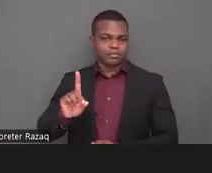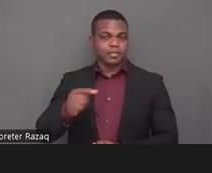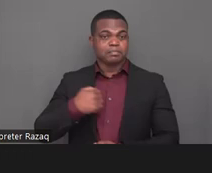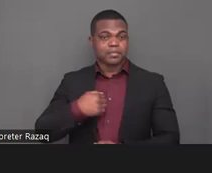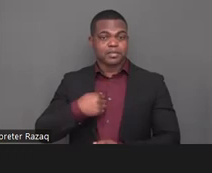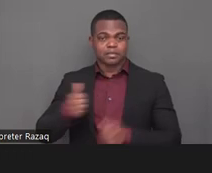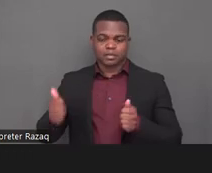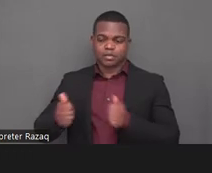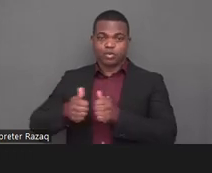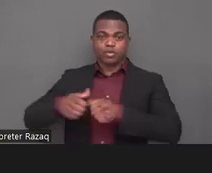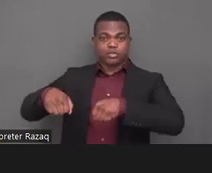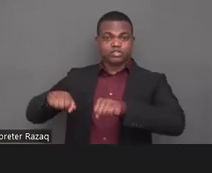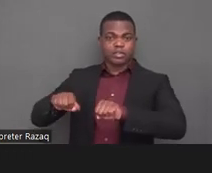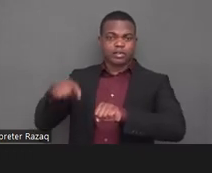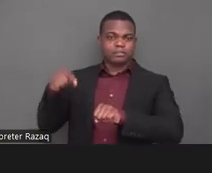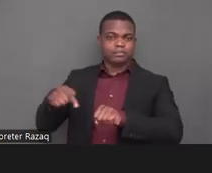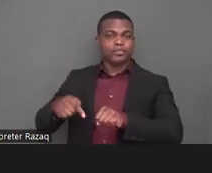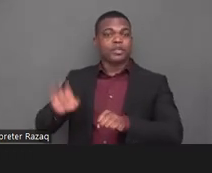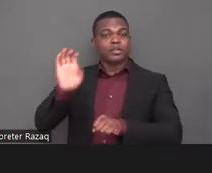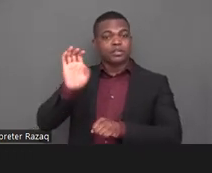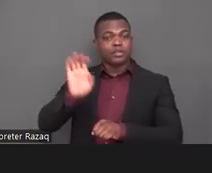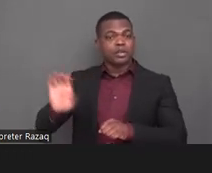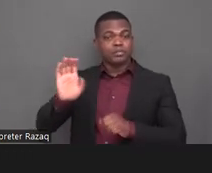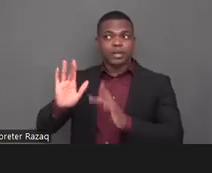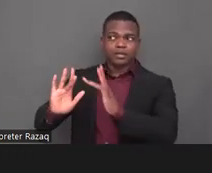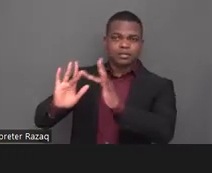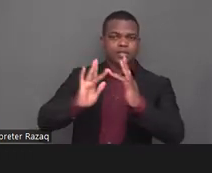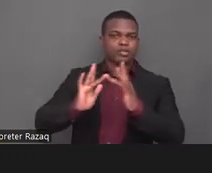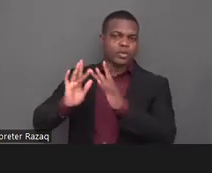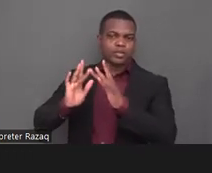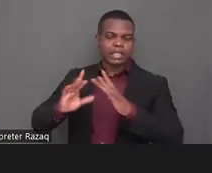europe we represent the disability movement for human rights and social inclusion based